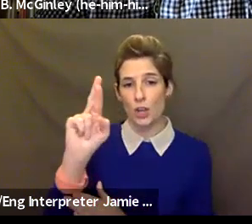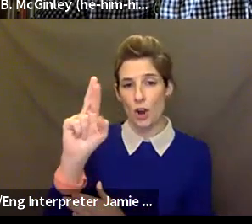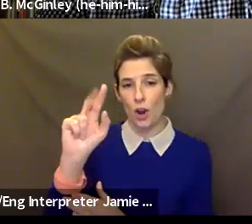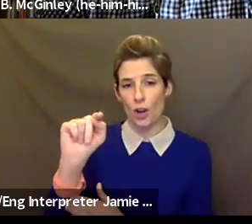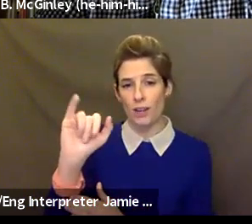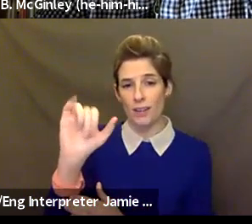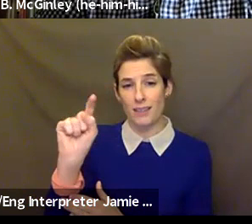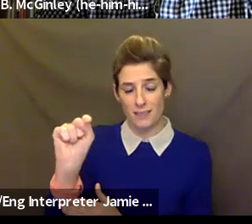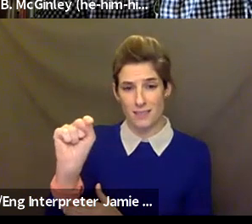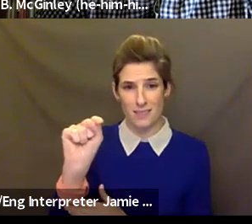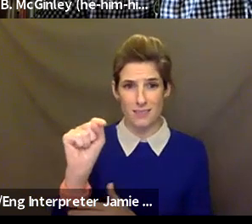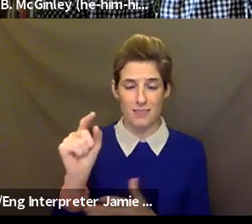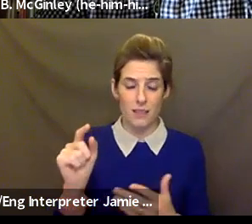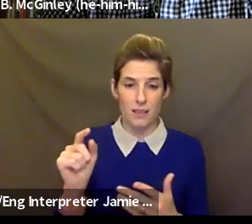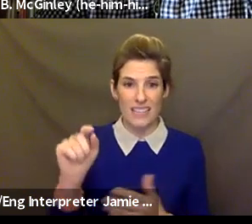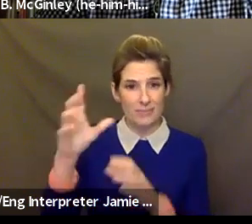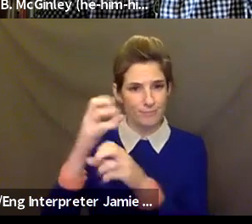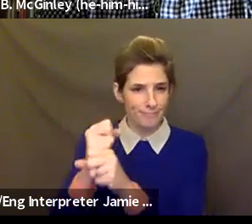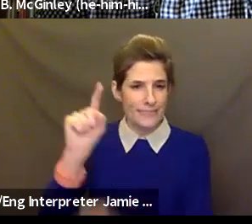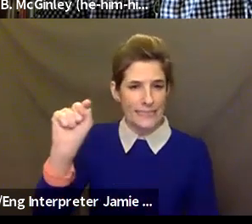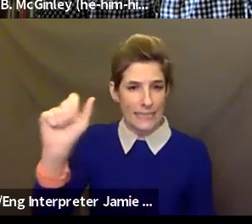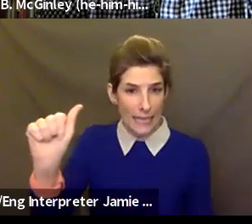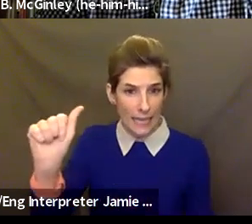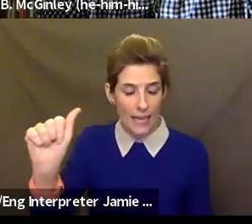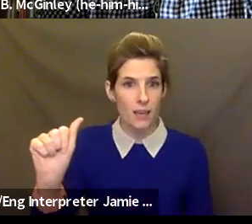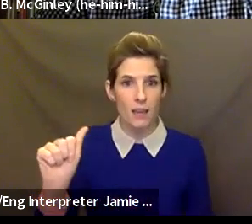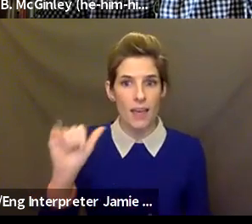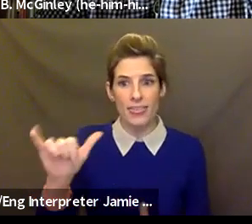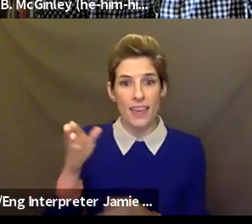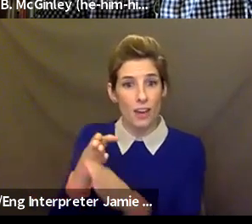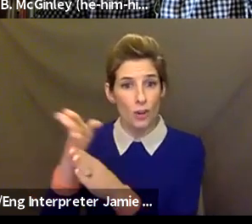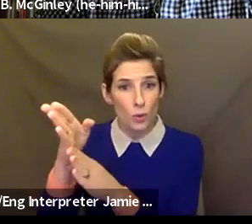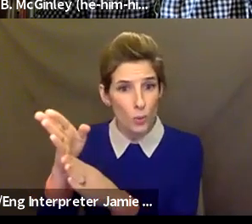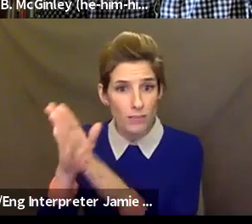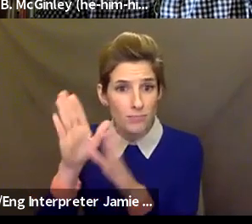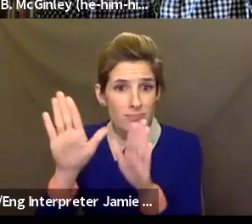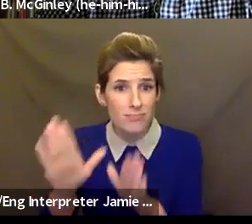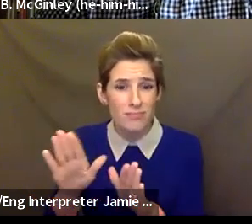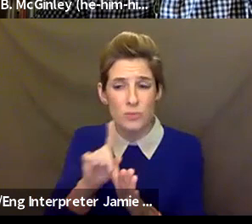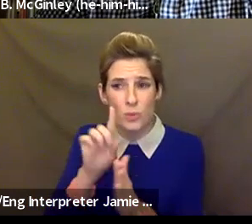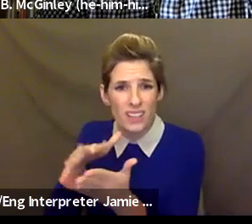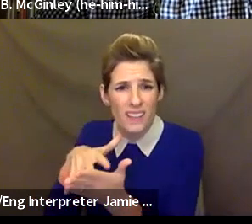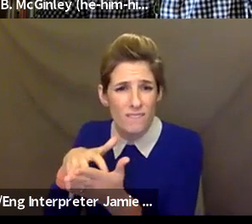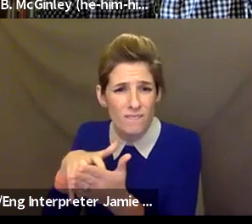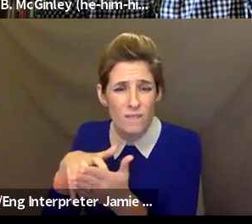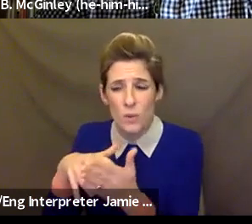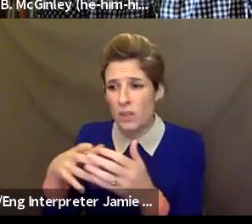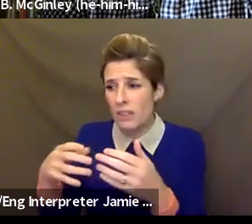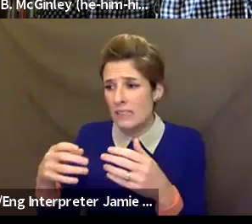fragile in a way as well. And just how hard the arts have been hit, thinking of the teaching artists and that work, it feels